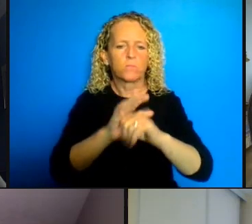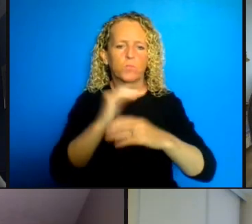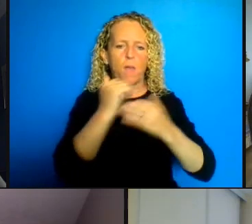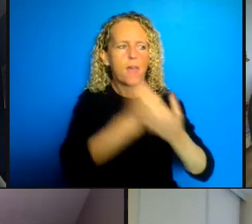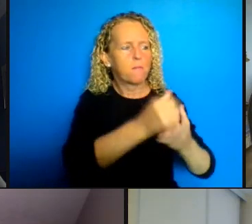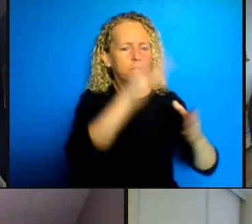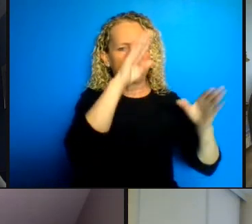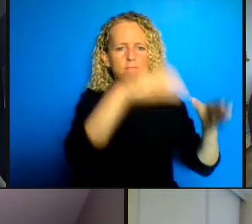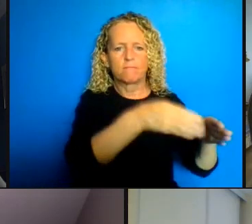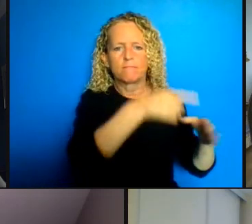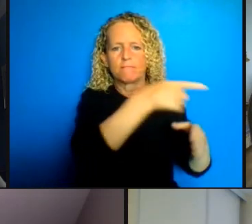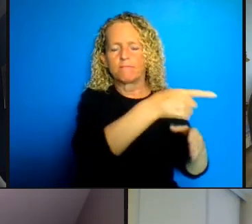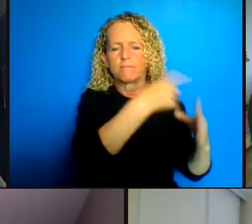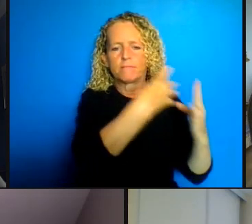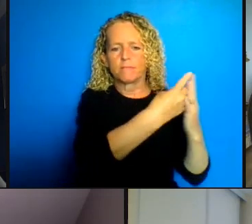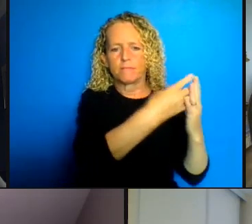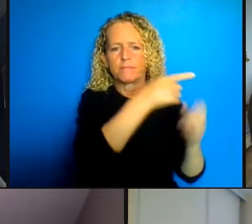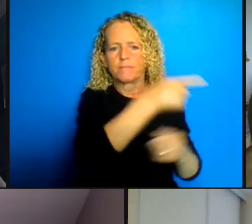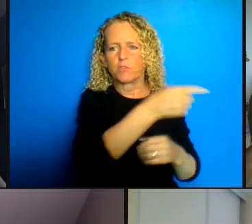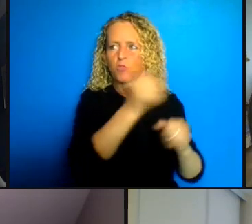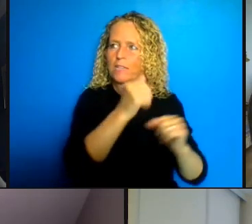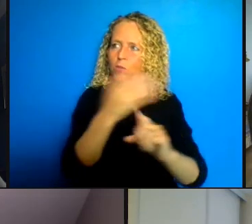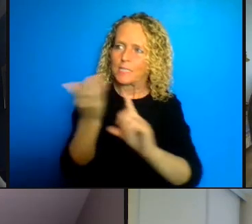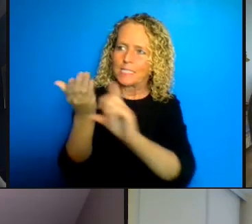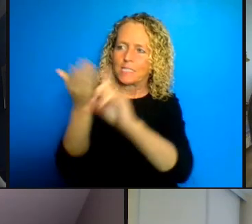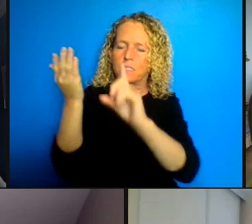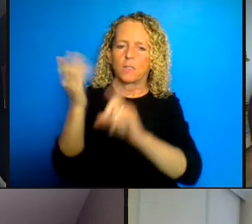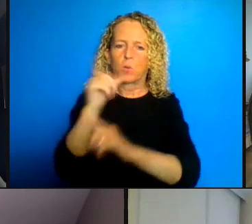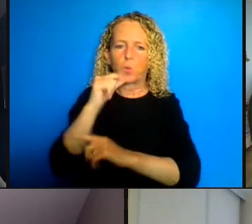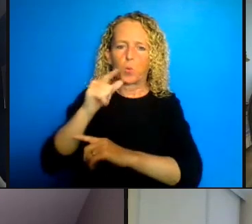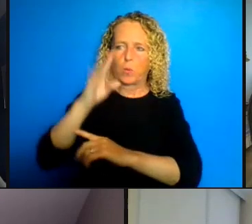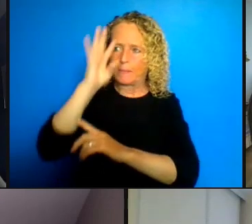policymakers and to inform the public on the harms that are being done so those